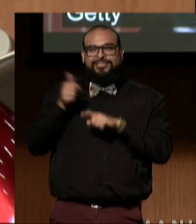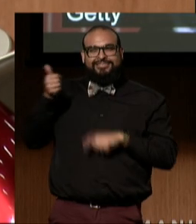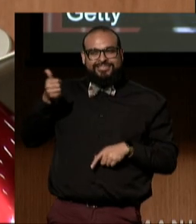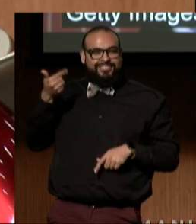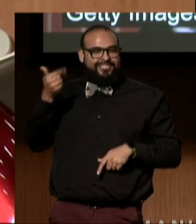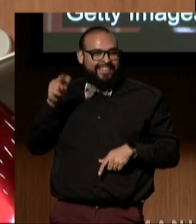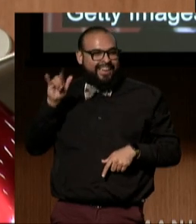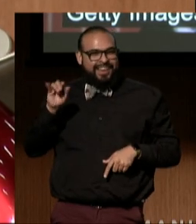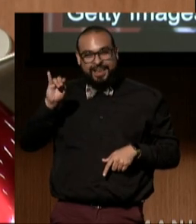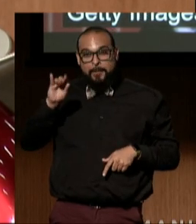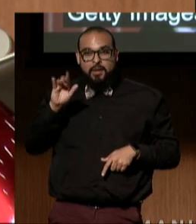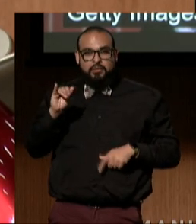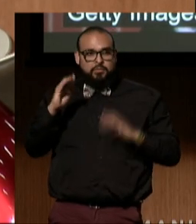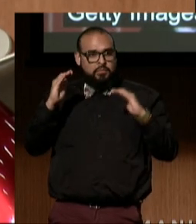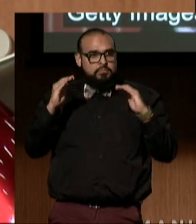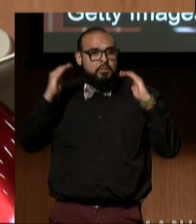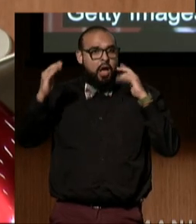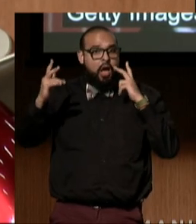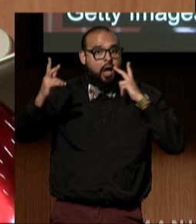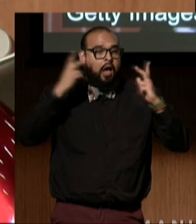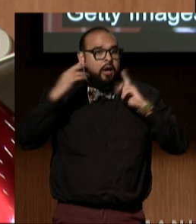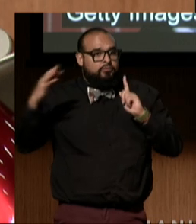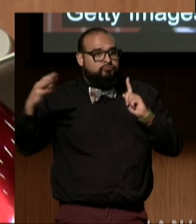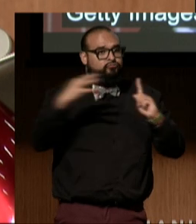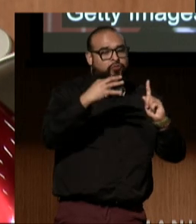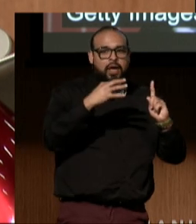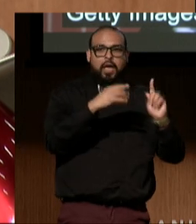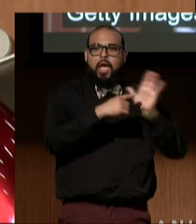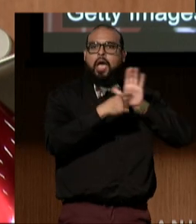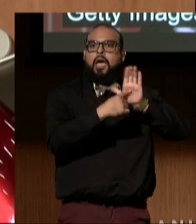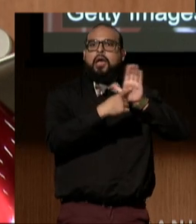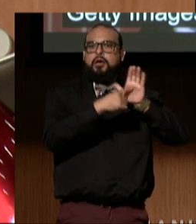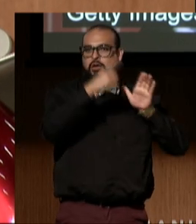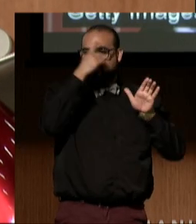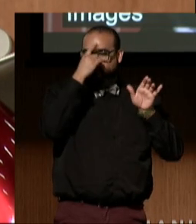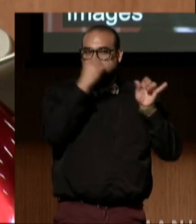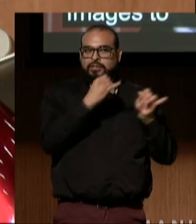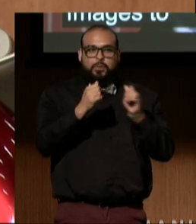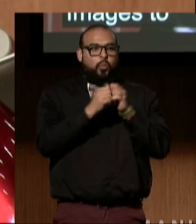to enhance the visibility and portrayal of individuals with disabilities